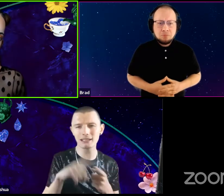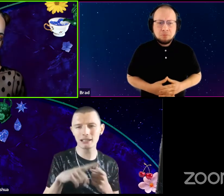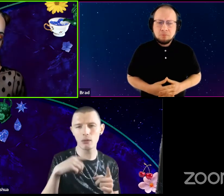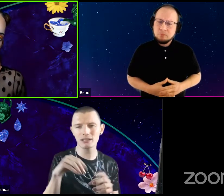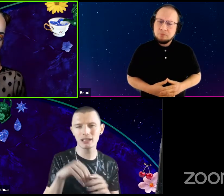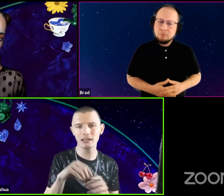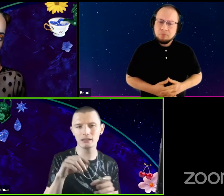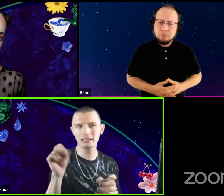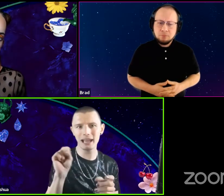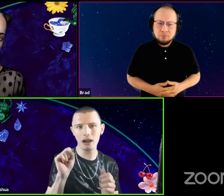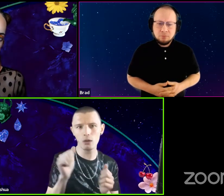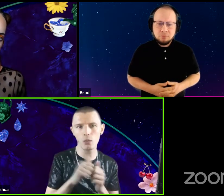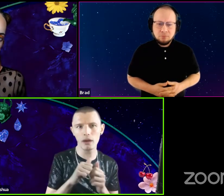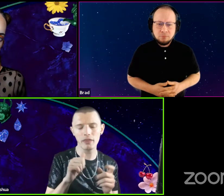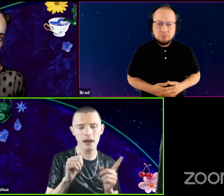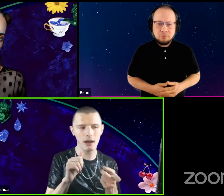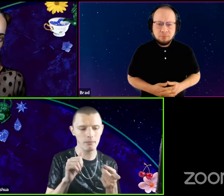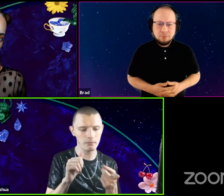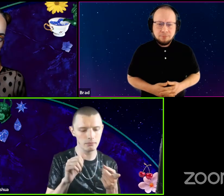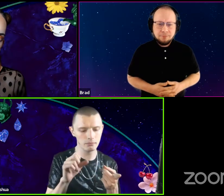until I was in Seattle with, um,